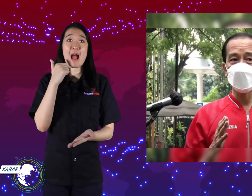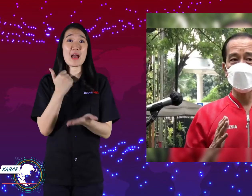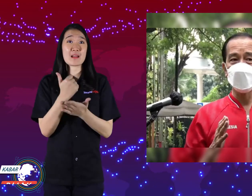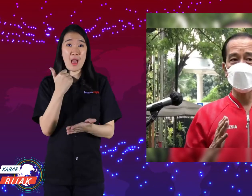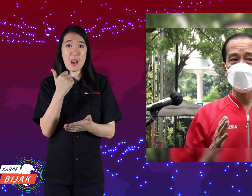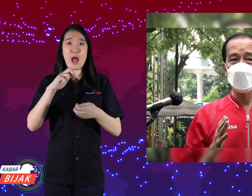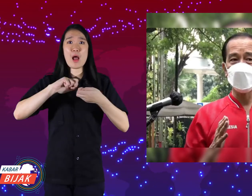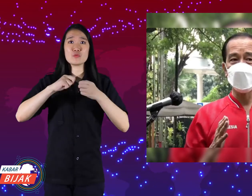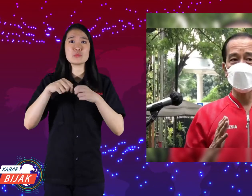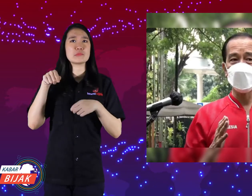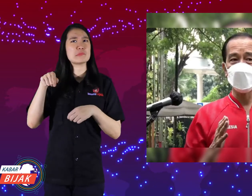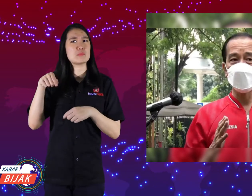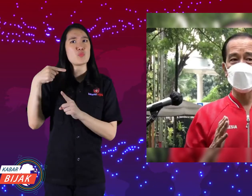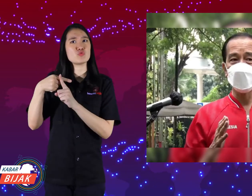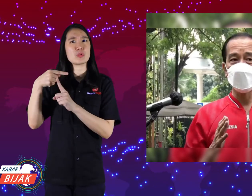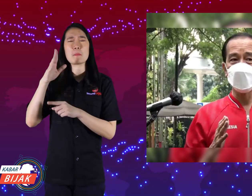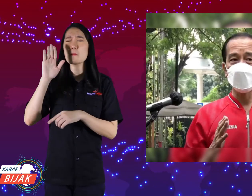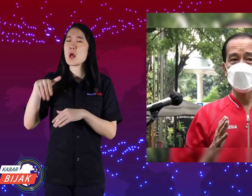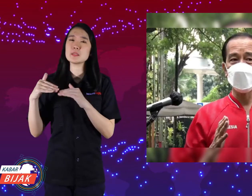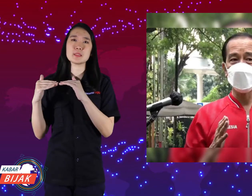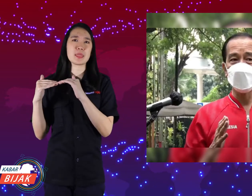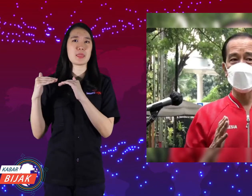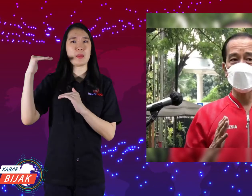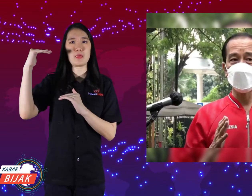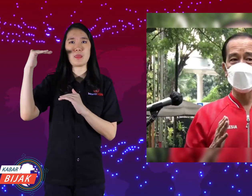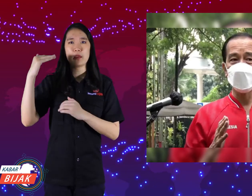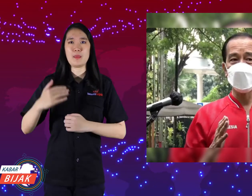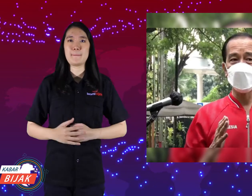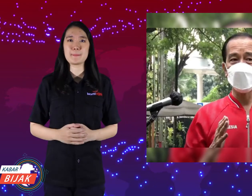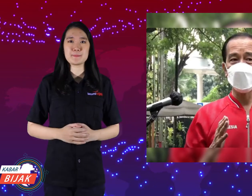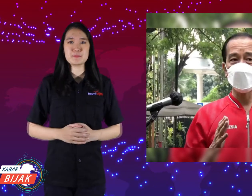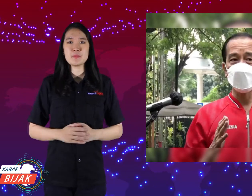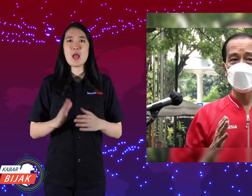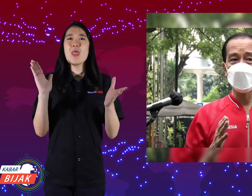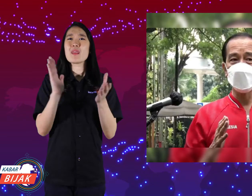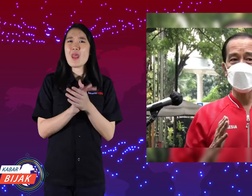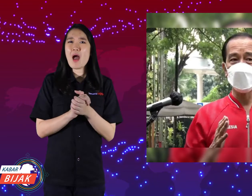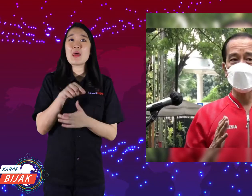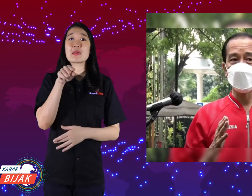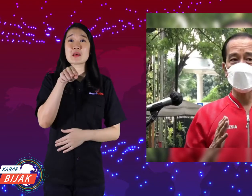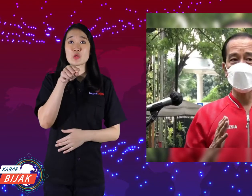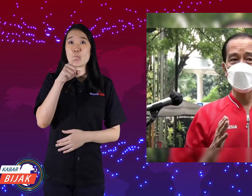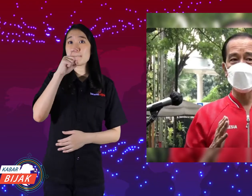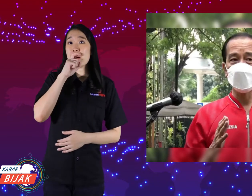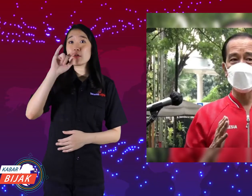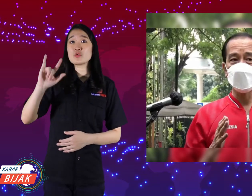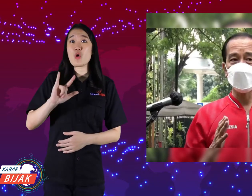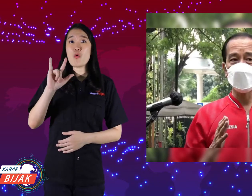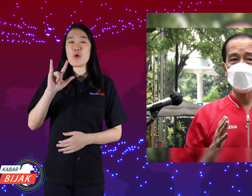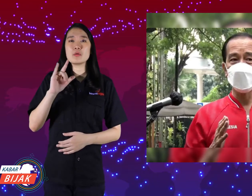Even though positive cases are still high. This disappointed Pak Jokowi.